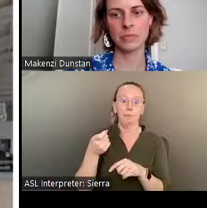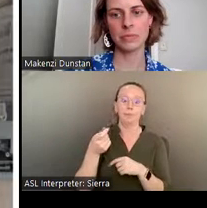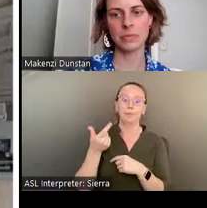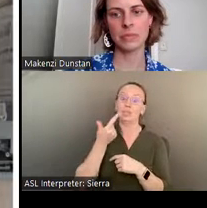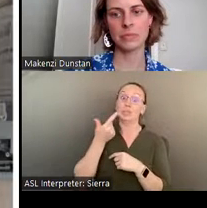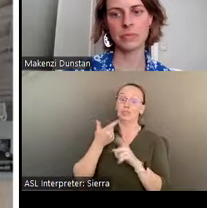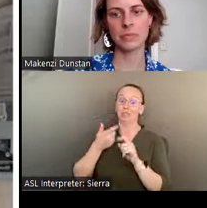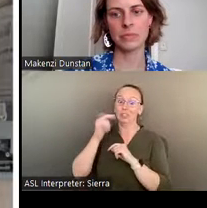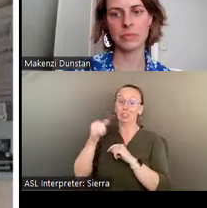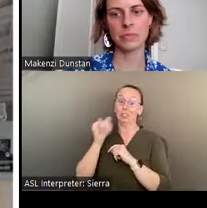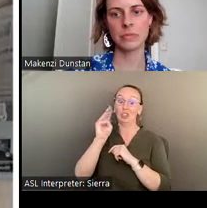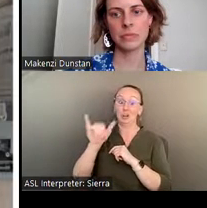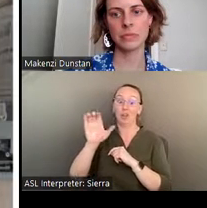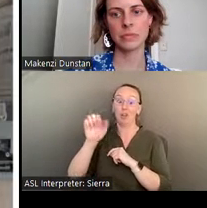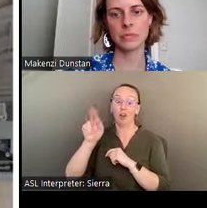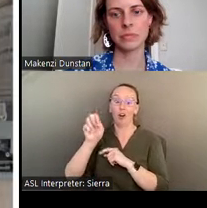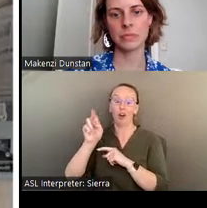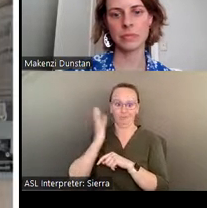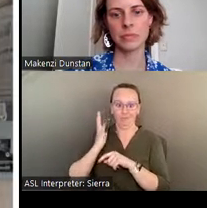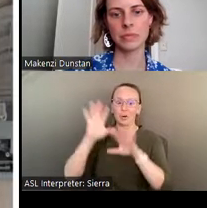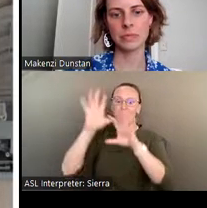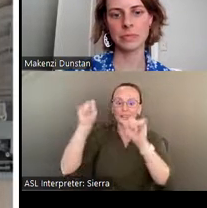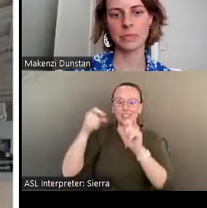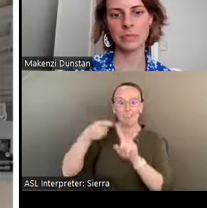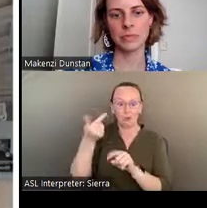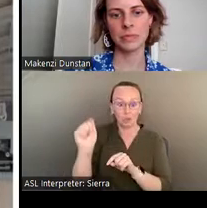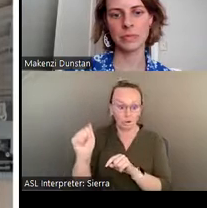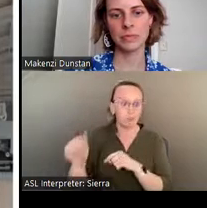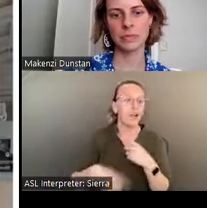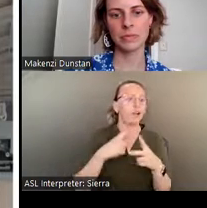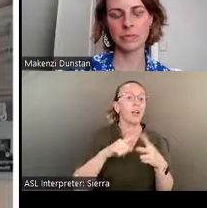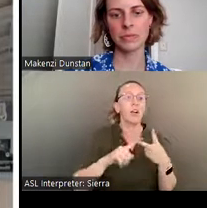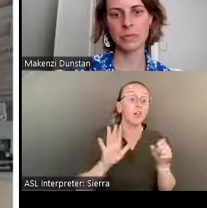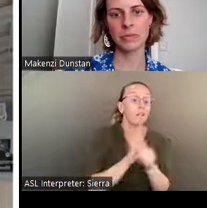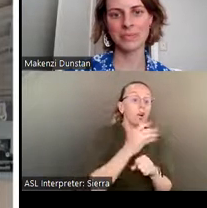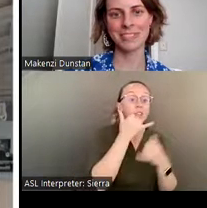telephone poles, to the first phone of my own youth- the Fisher-Price model- you see